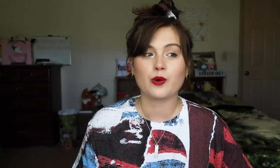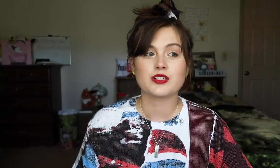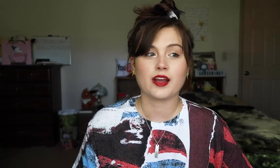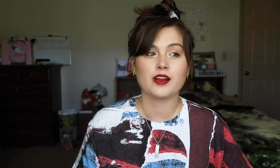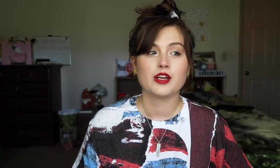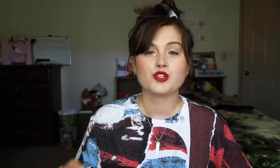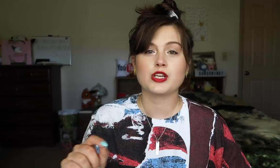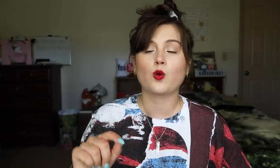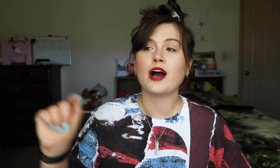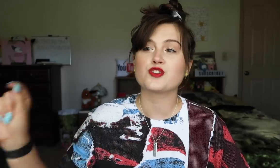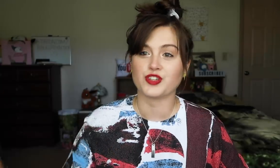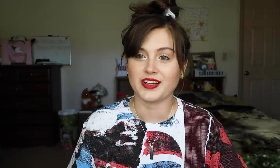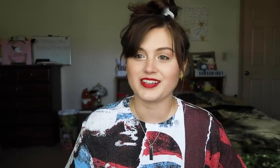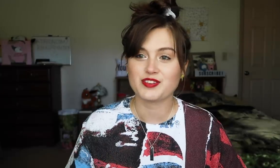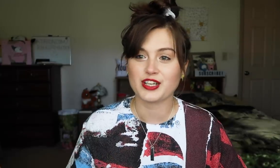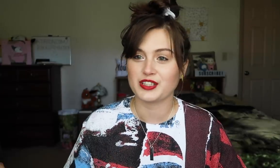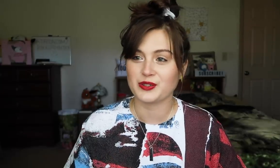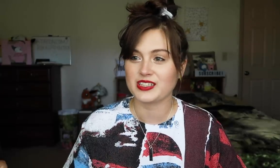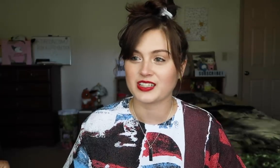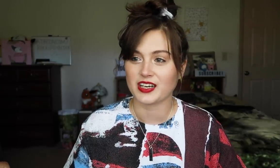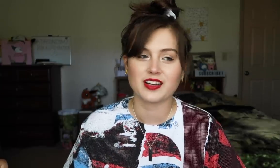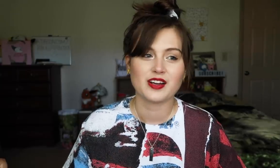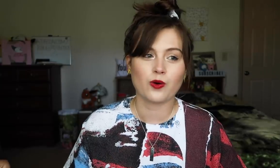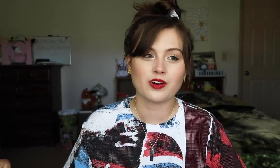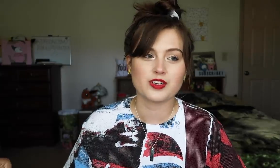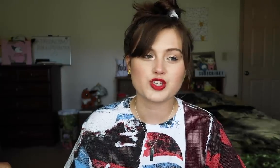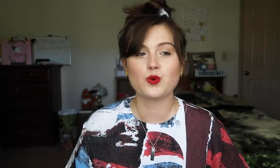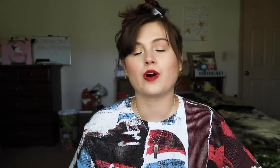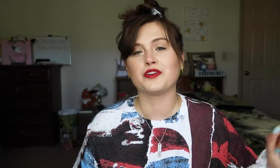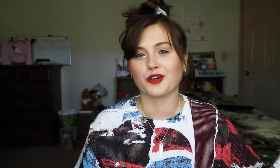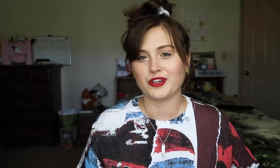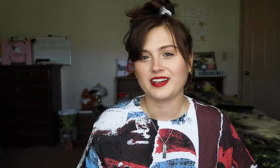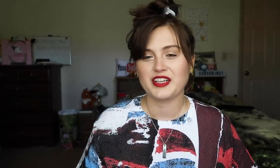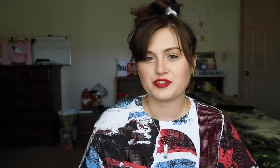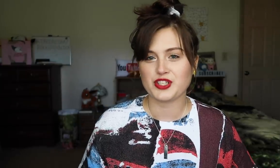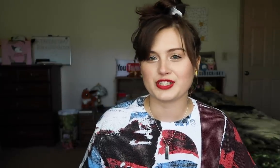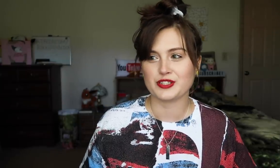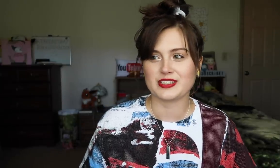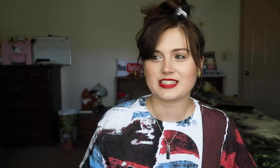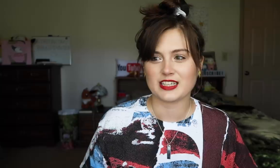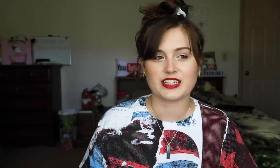I would say, "She questioned if she could do this thing", or, "She wondered if she could do this thing",